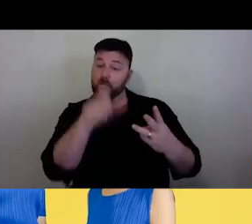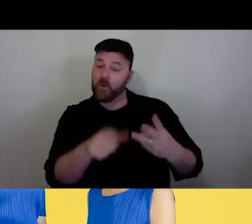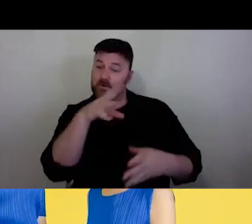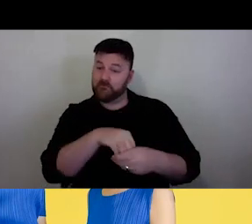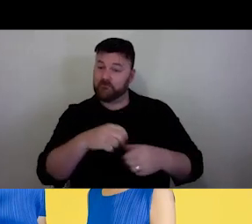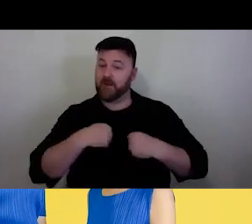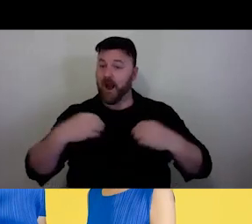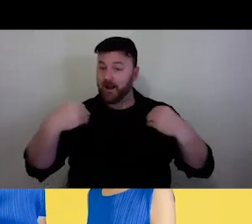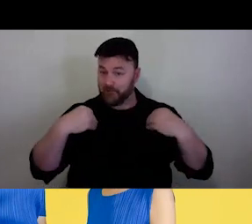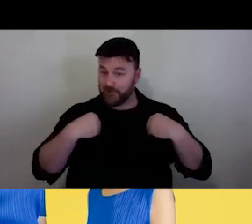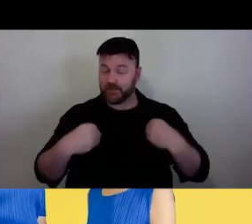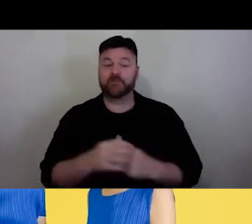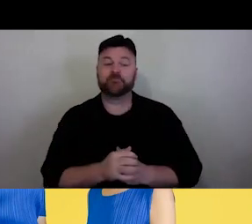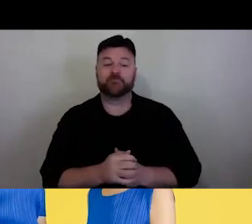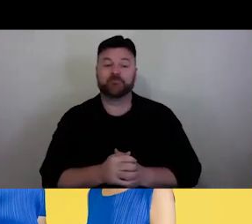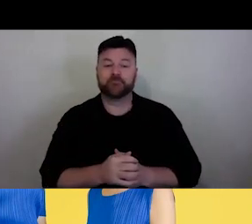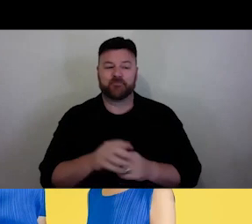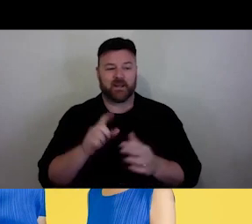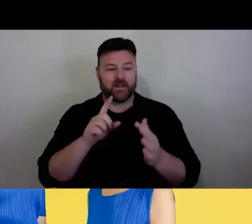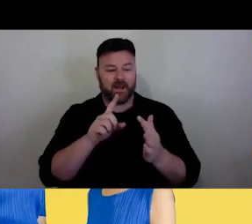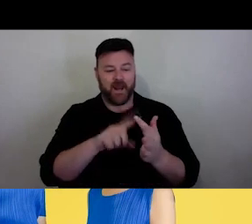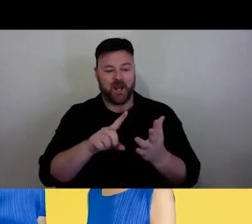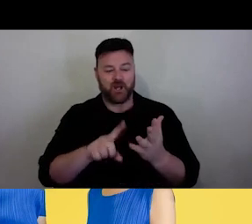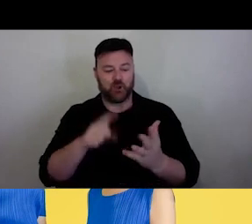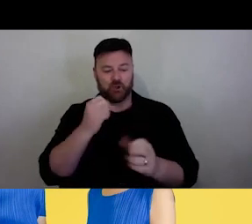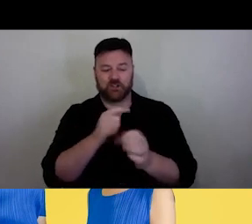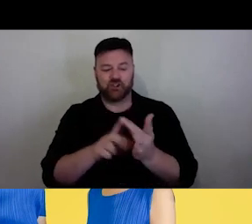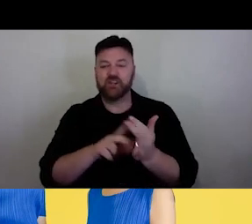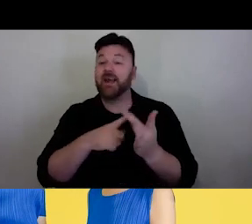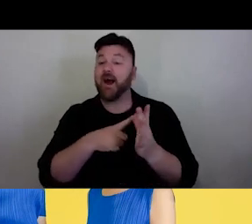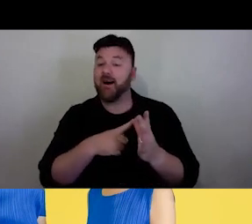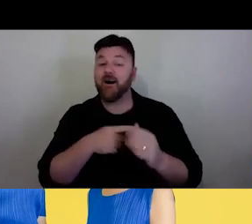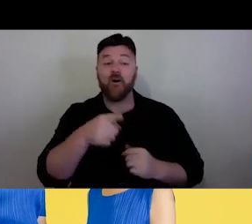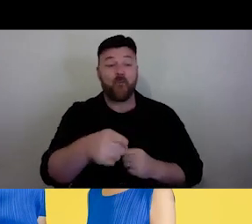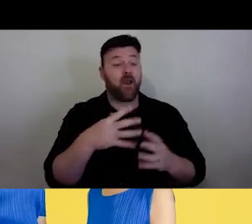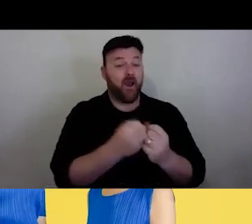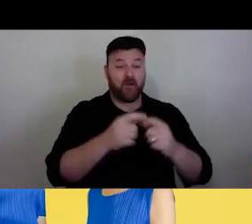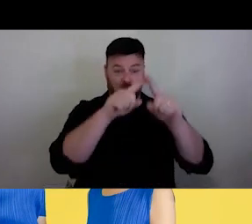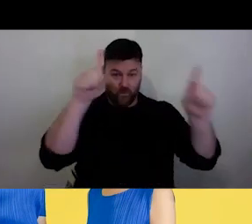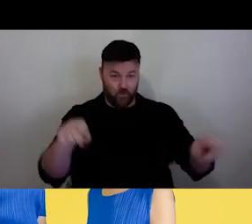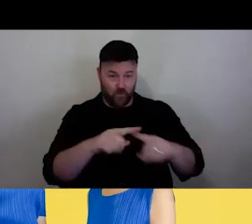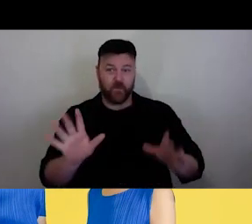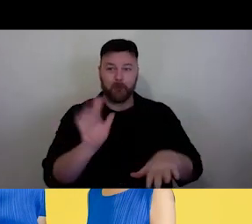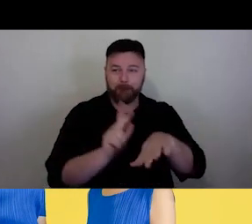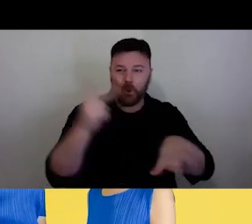standing in front of an ideal low wall with bright blue, red and white clothes on by accident.